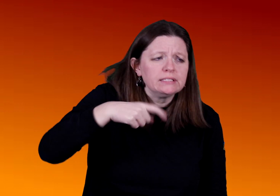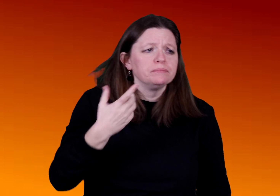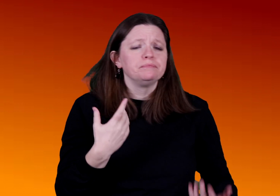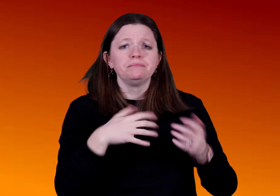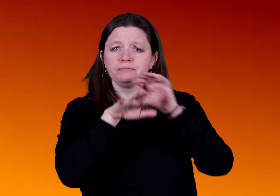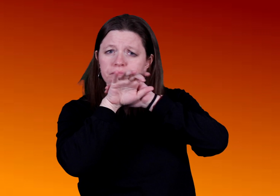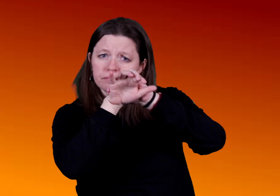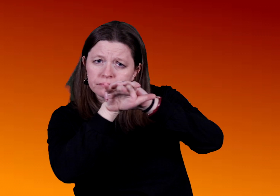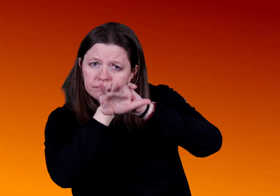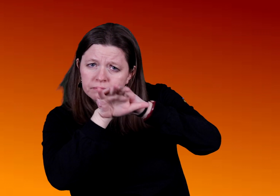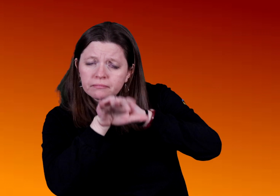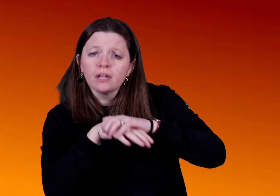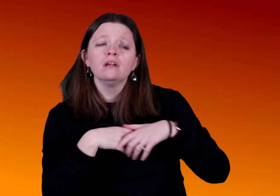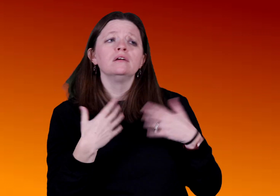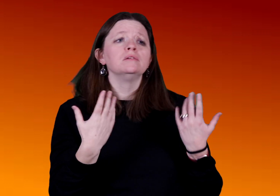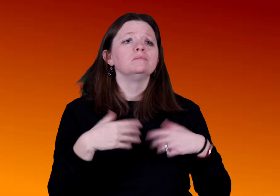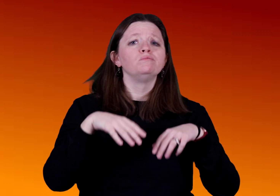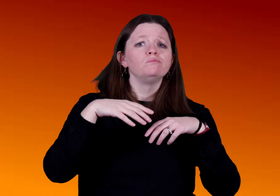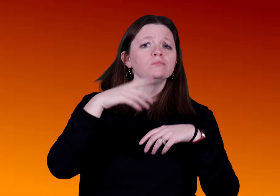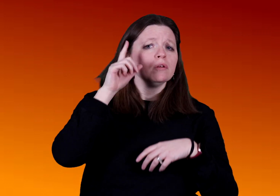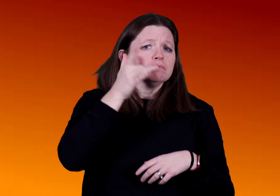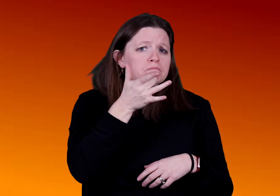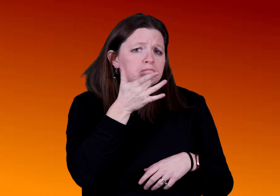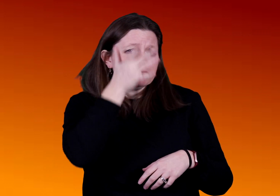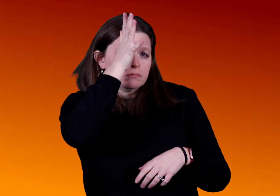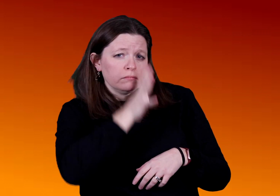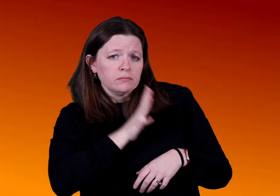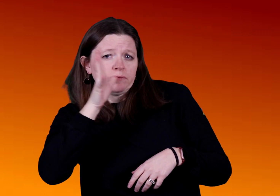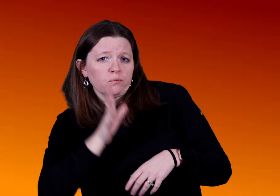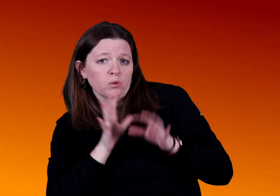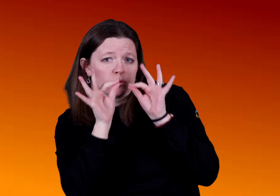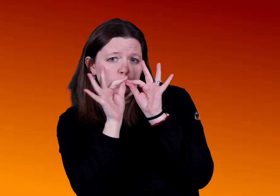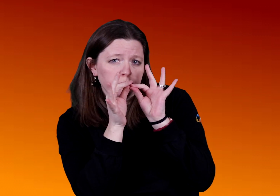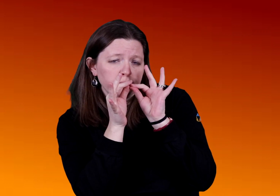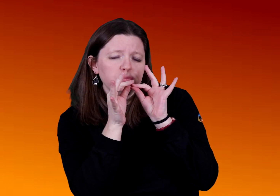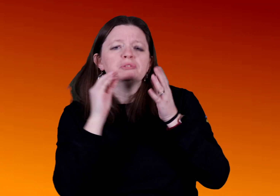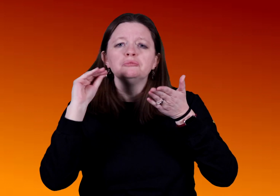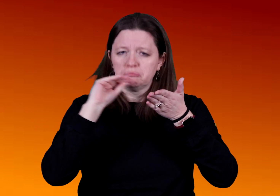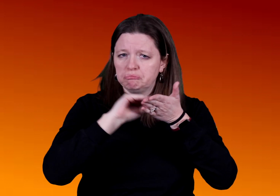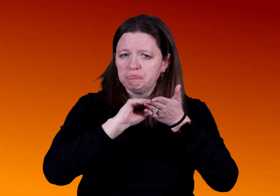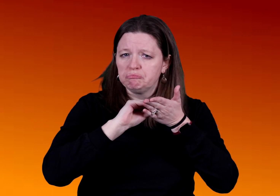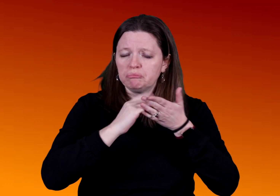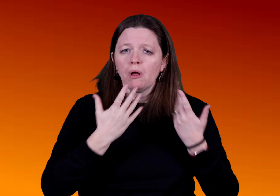For example - if you need tactile ASL, if you prefer to work with a male or female interpreter for appointments,